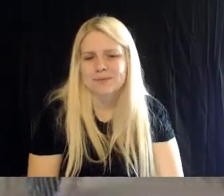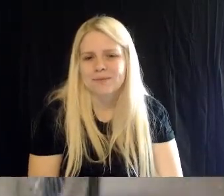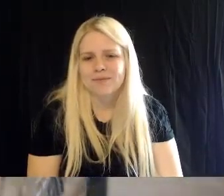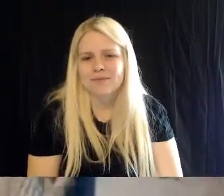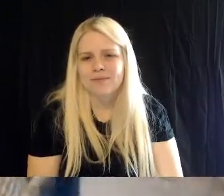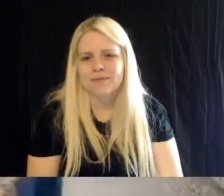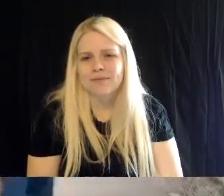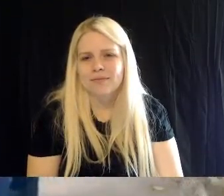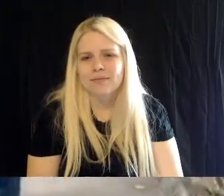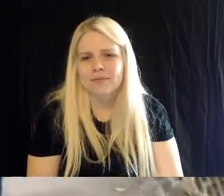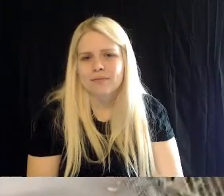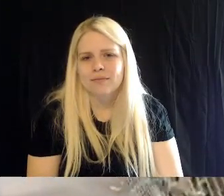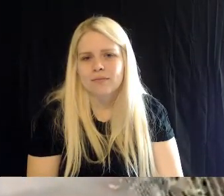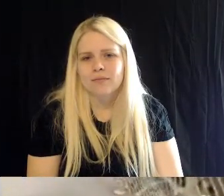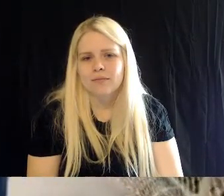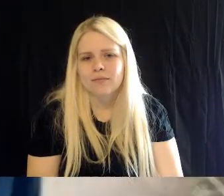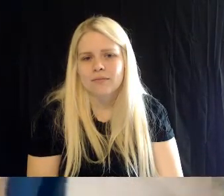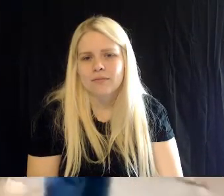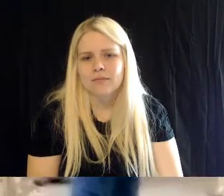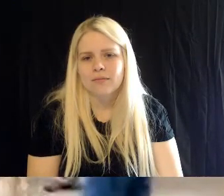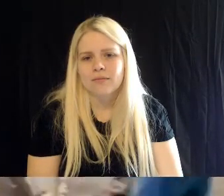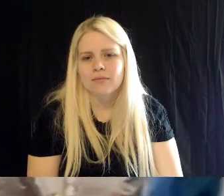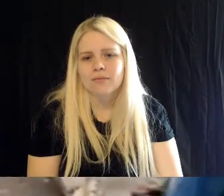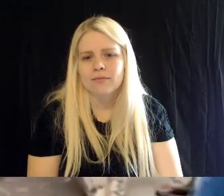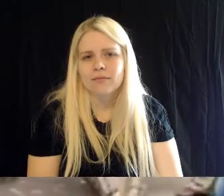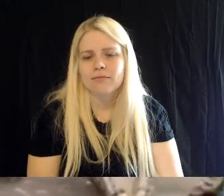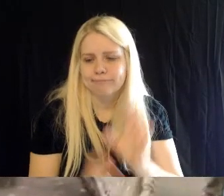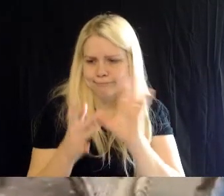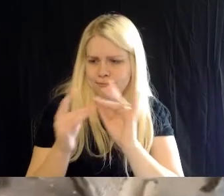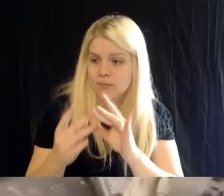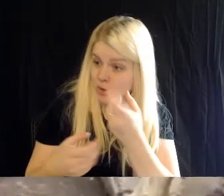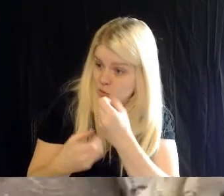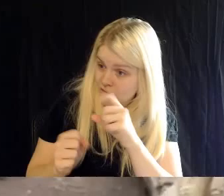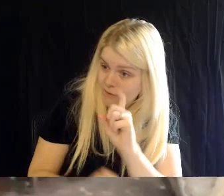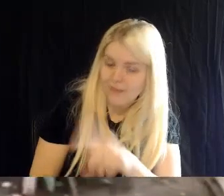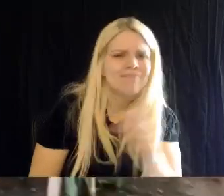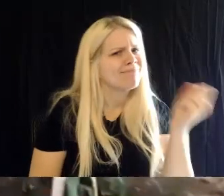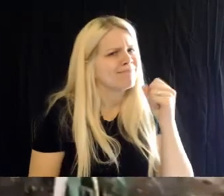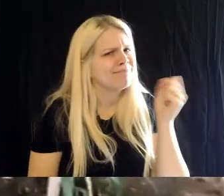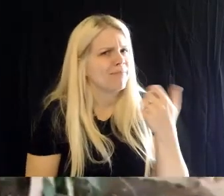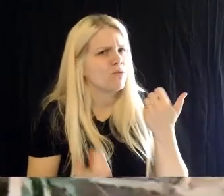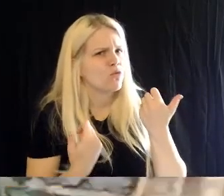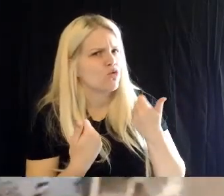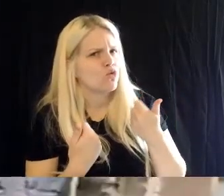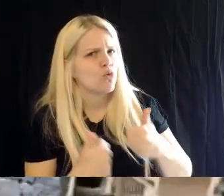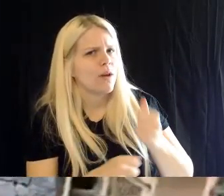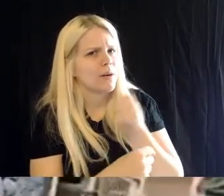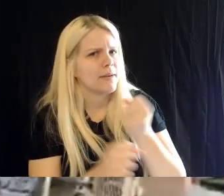Brad: We are staying safe, thank you very much. Tiffany appreciate that. People